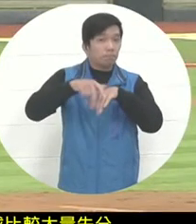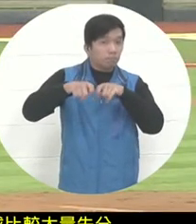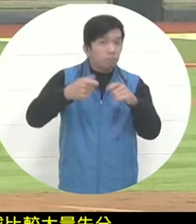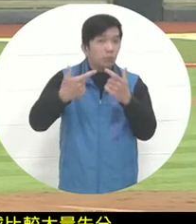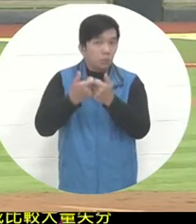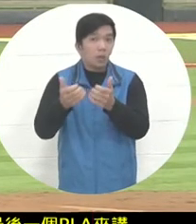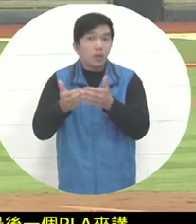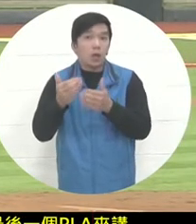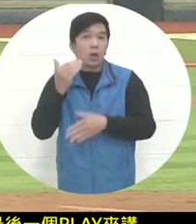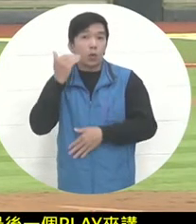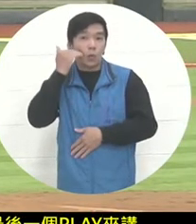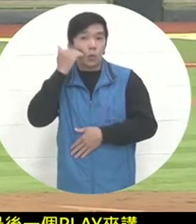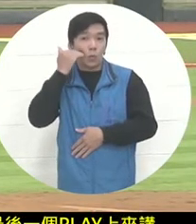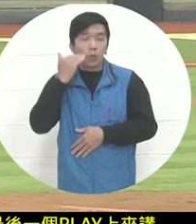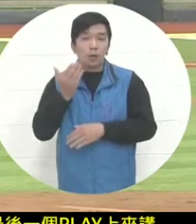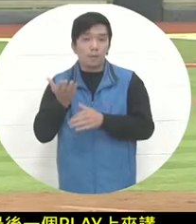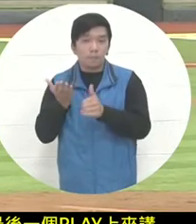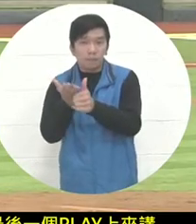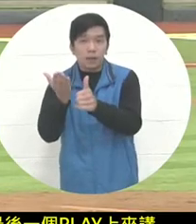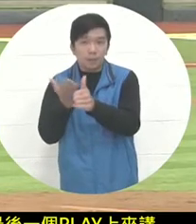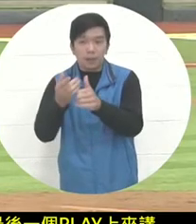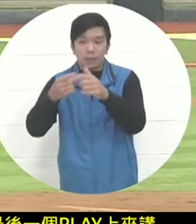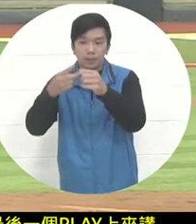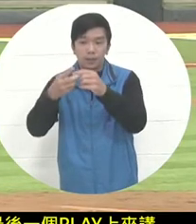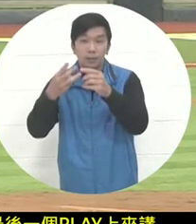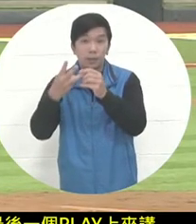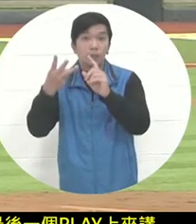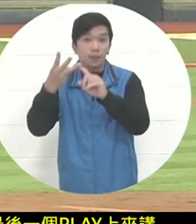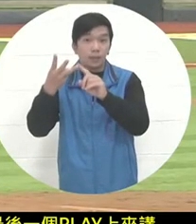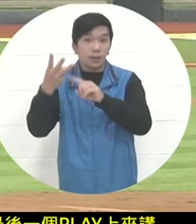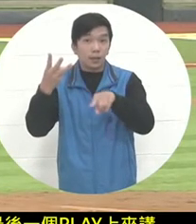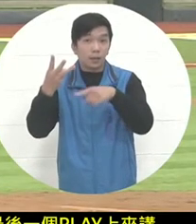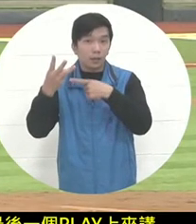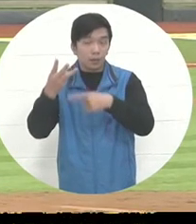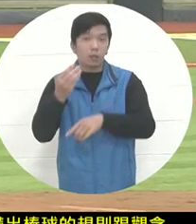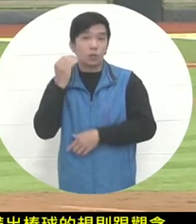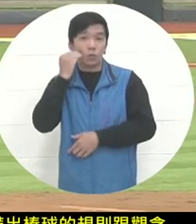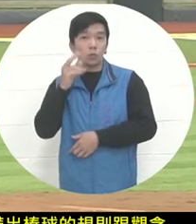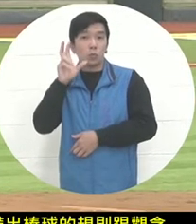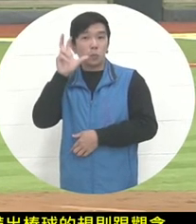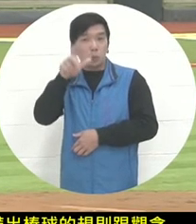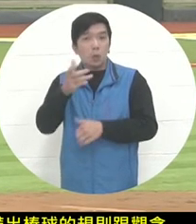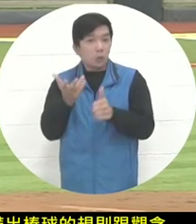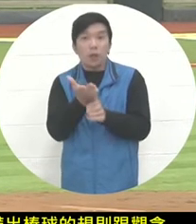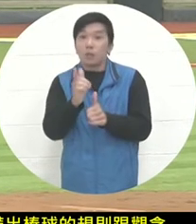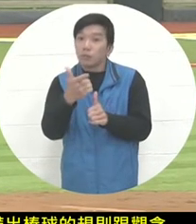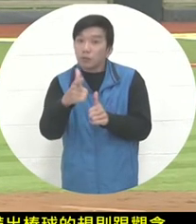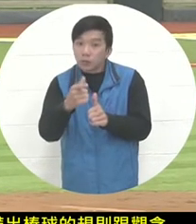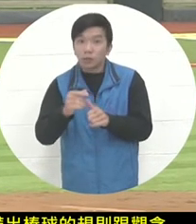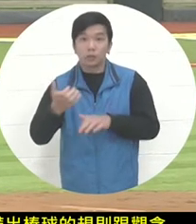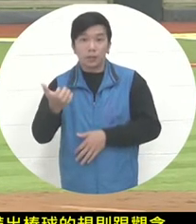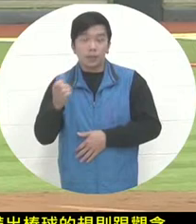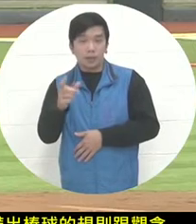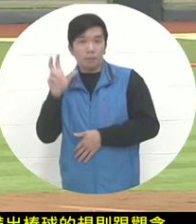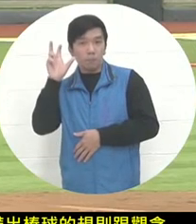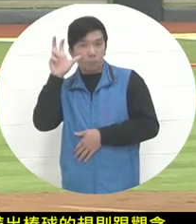is not in a sandstorm situation , like the timing play just now, the third baseman has to hit the ball after receiving the ground ball